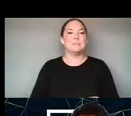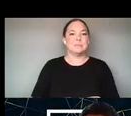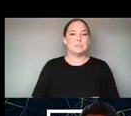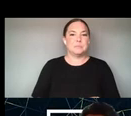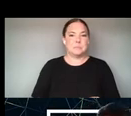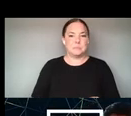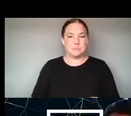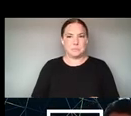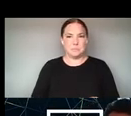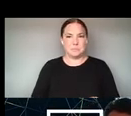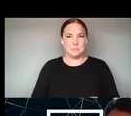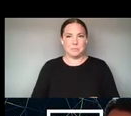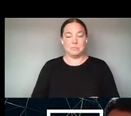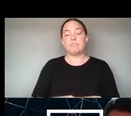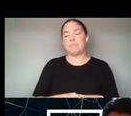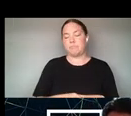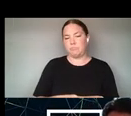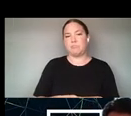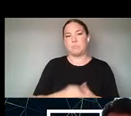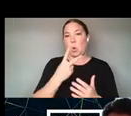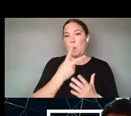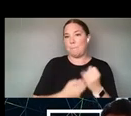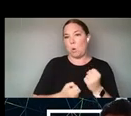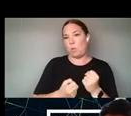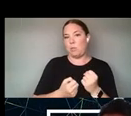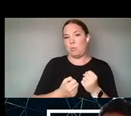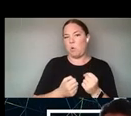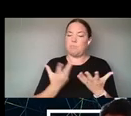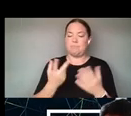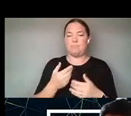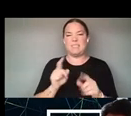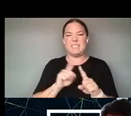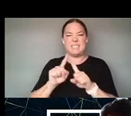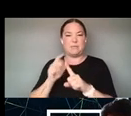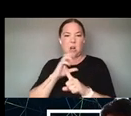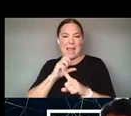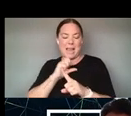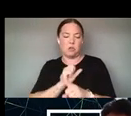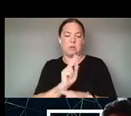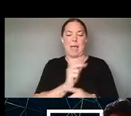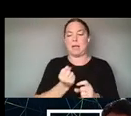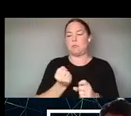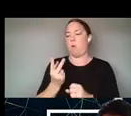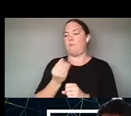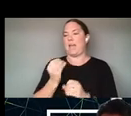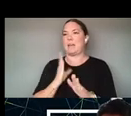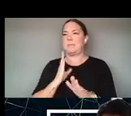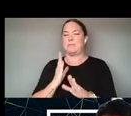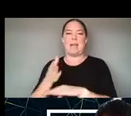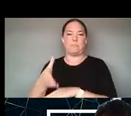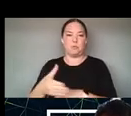BOTH K-12 AND BEYOND AND SORT OF TALK ABOUT THEIR PRACTICE AND THEY SHARE THEIR MATERIALS FREELY